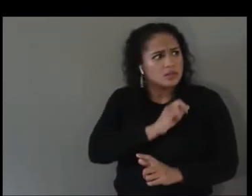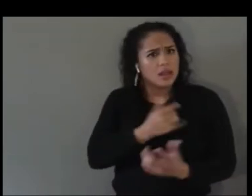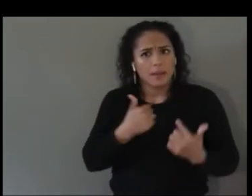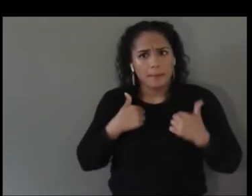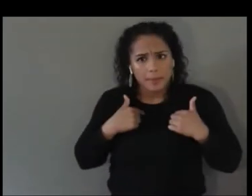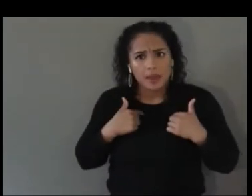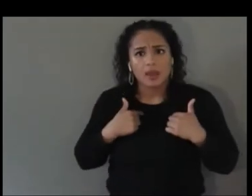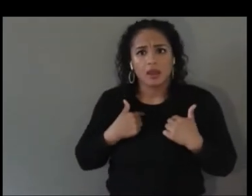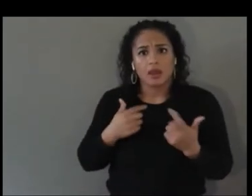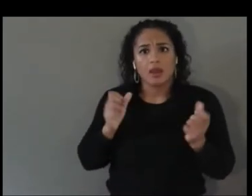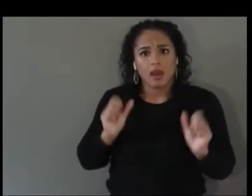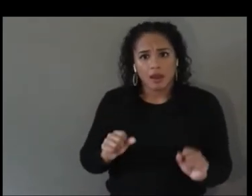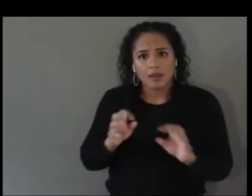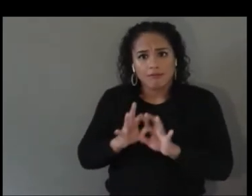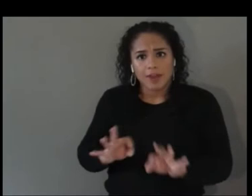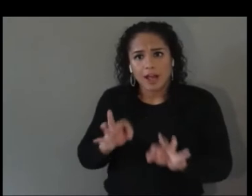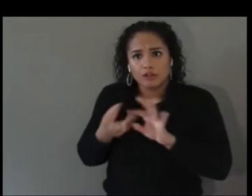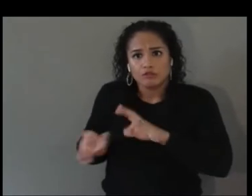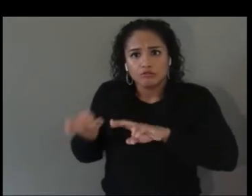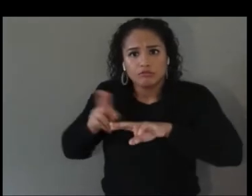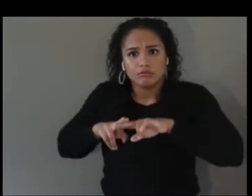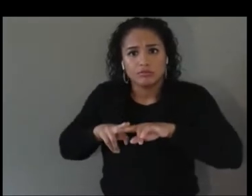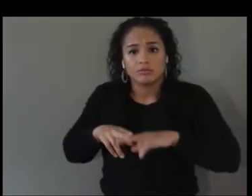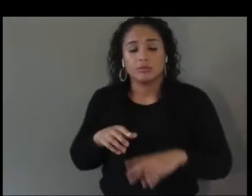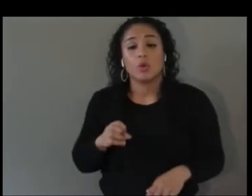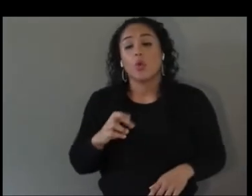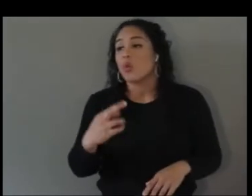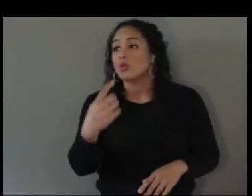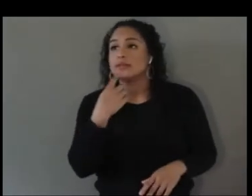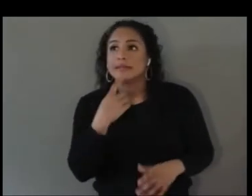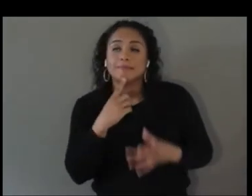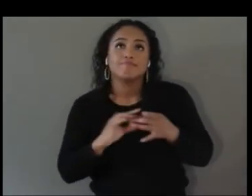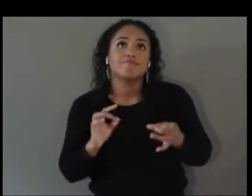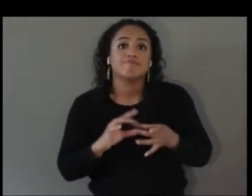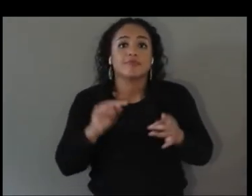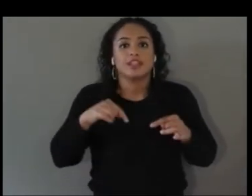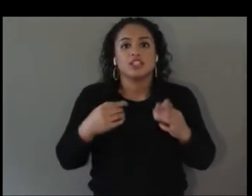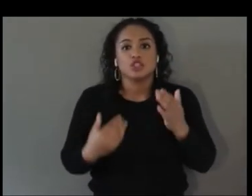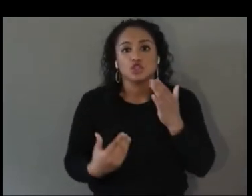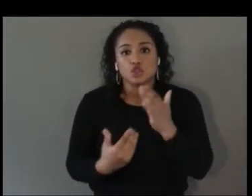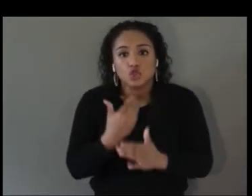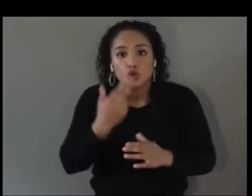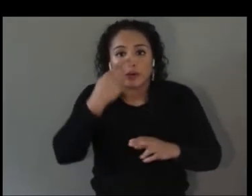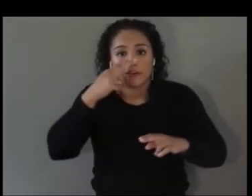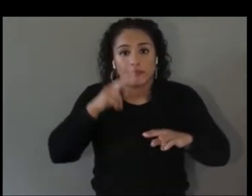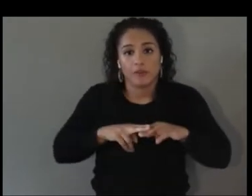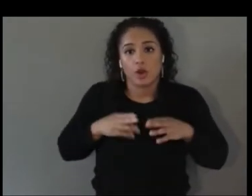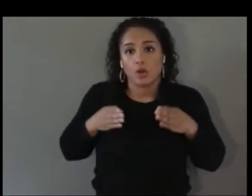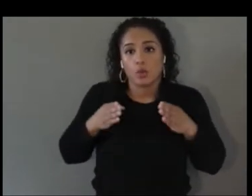single different aspect of VR and can we make this into a three to five day program. What we usually do is, we do